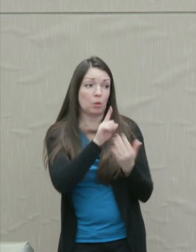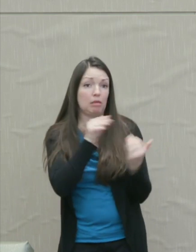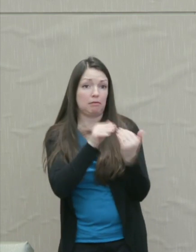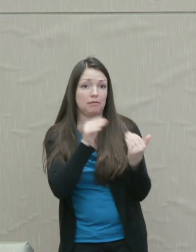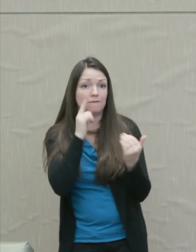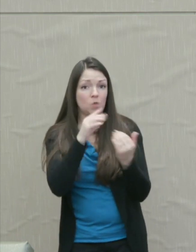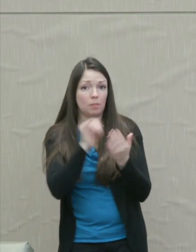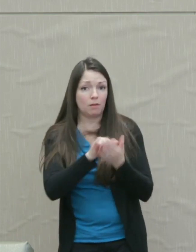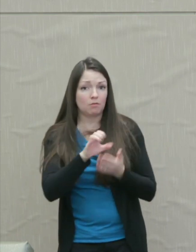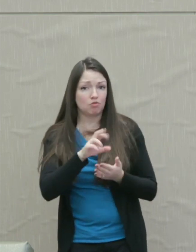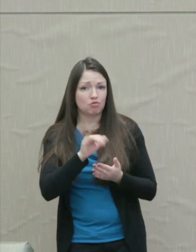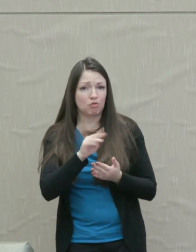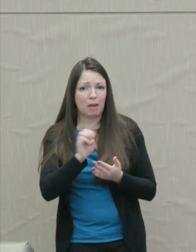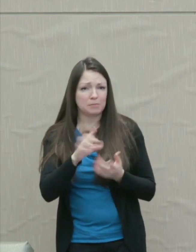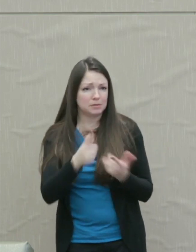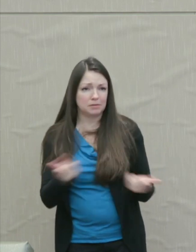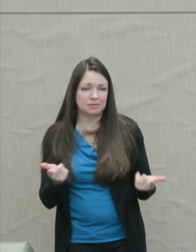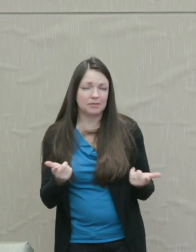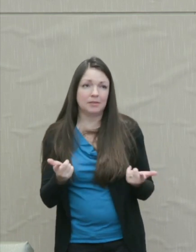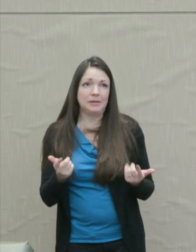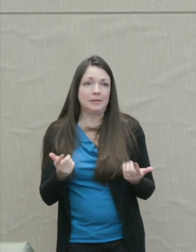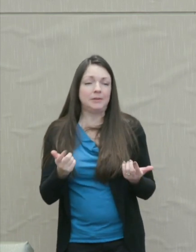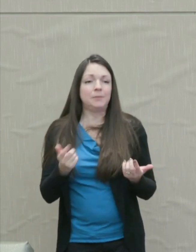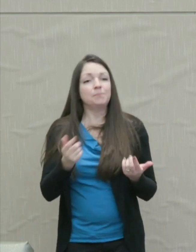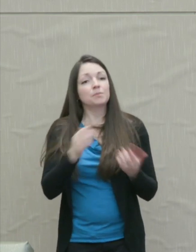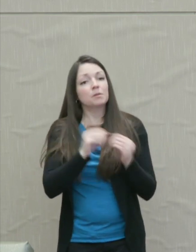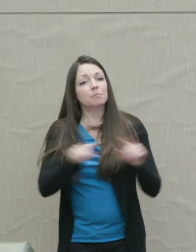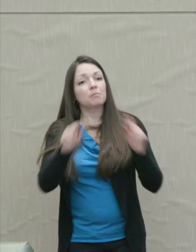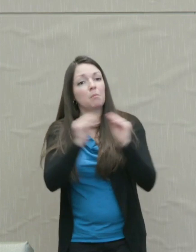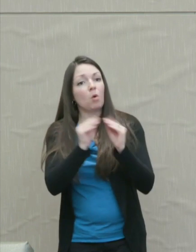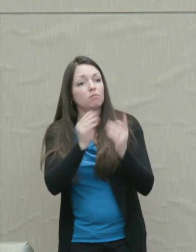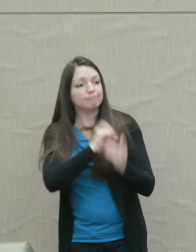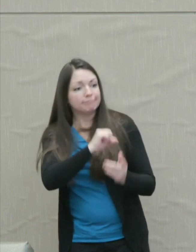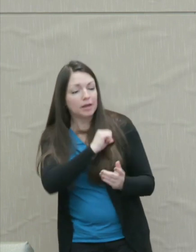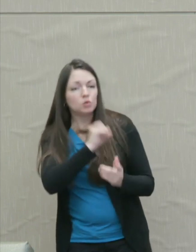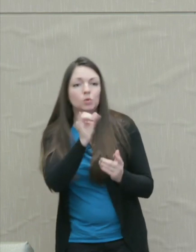But there's a better attitude more like that of the good parent in my example.